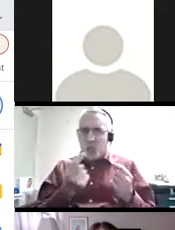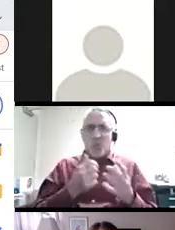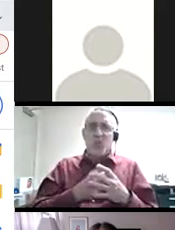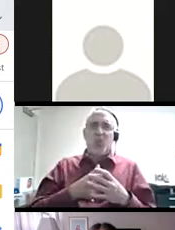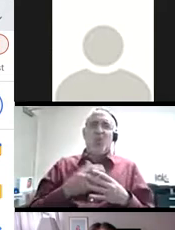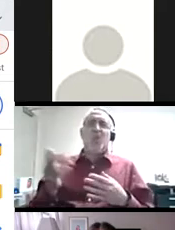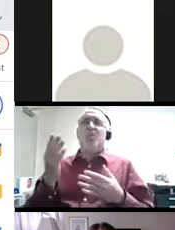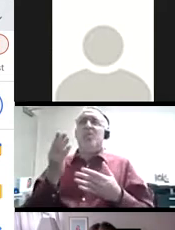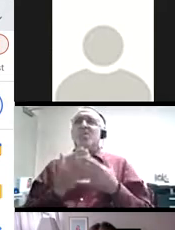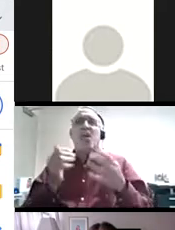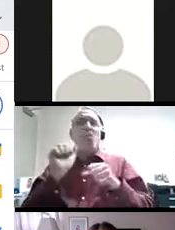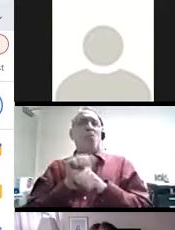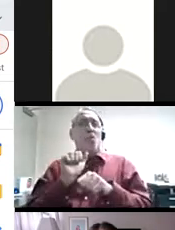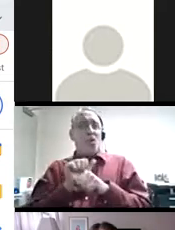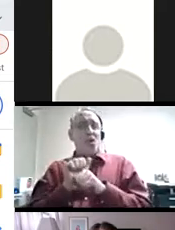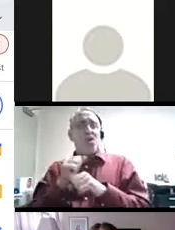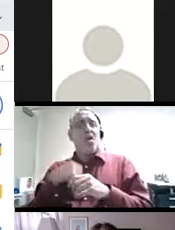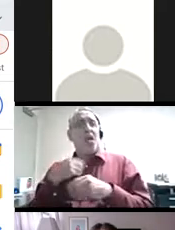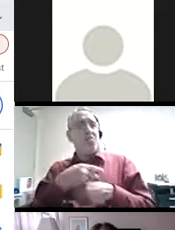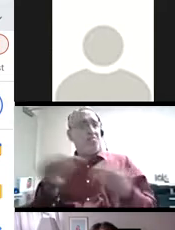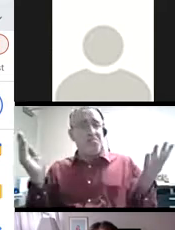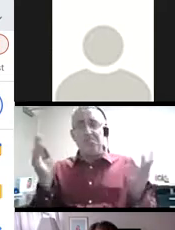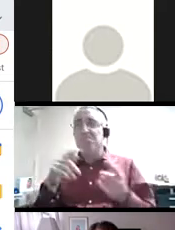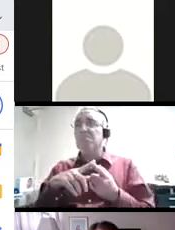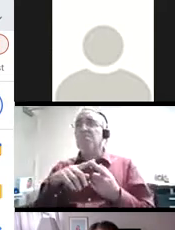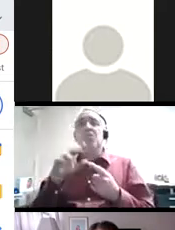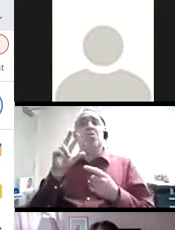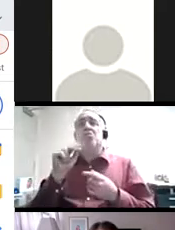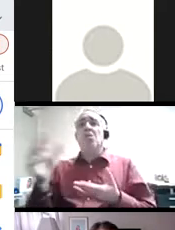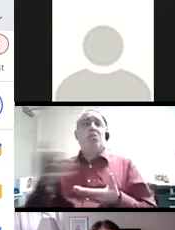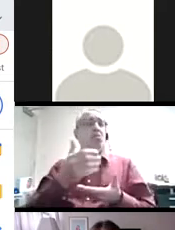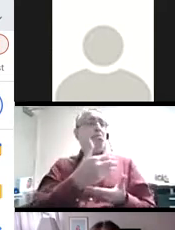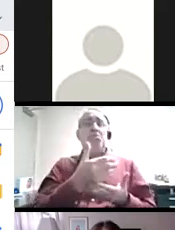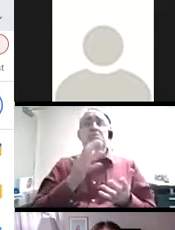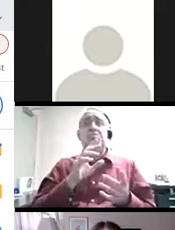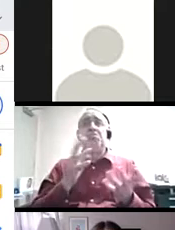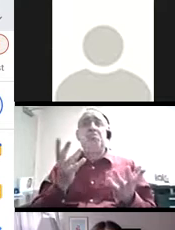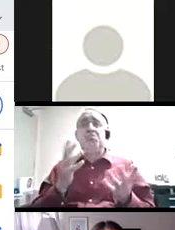grading, such as zero scale in which some work is assigned but not collected at all, or using